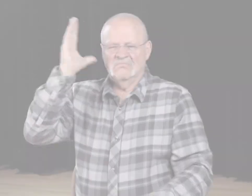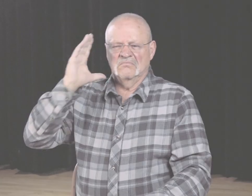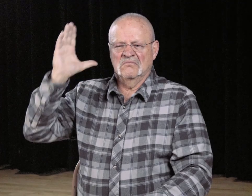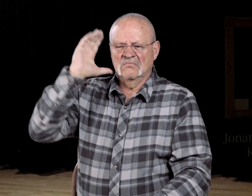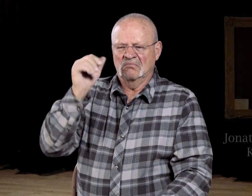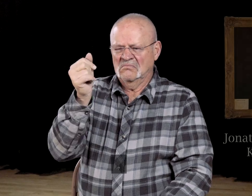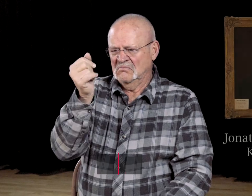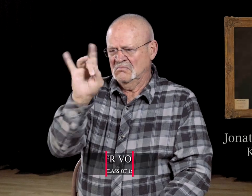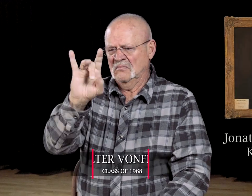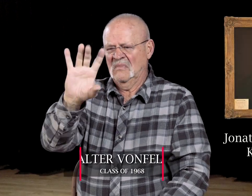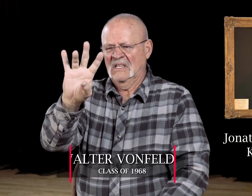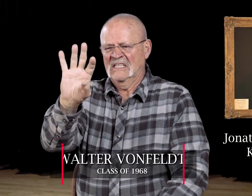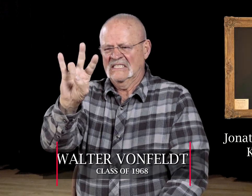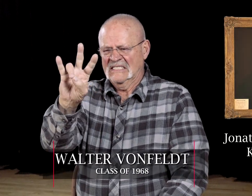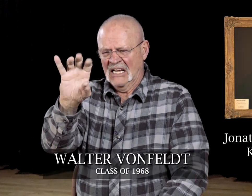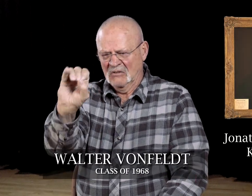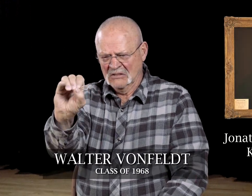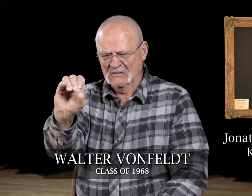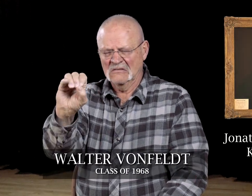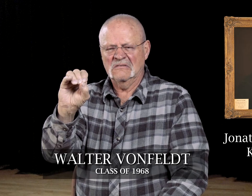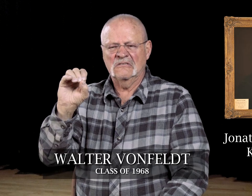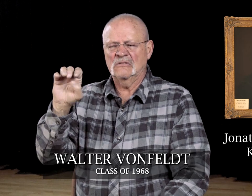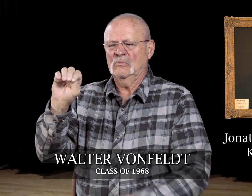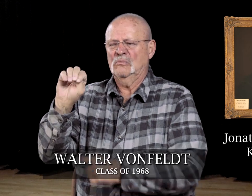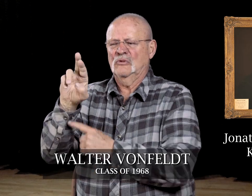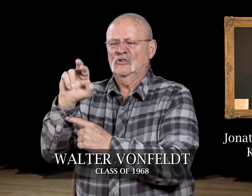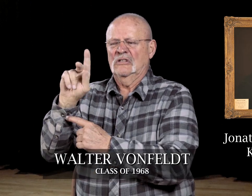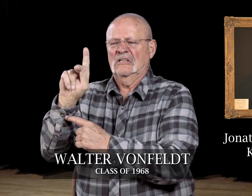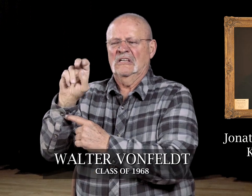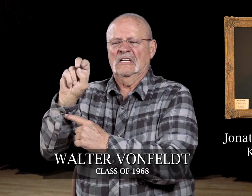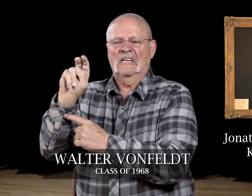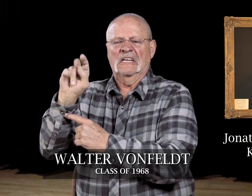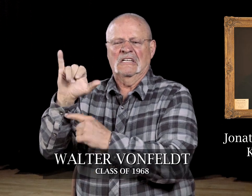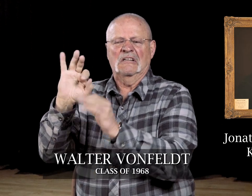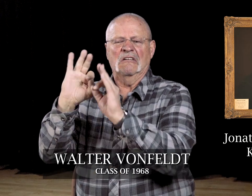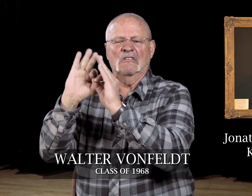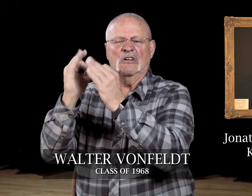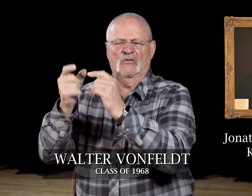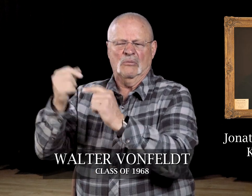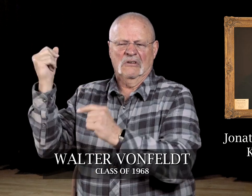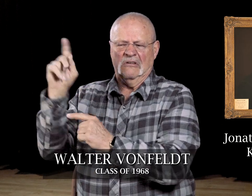In the early 1870s, Mr. Kennedy and his family